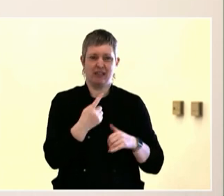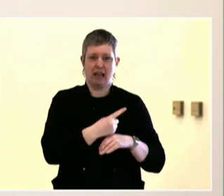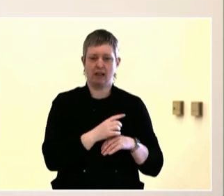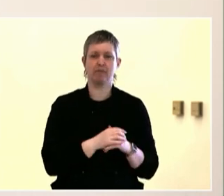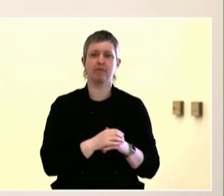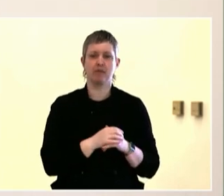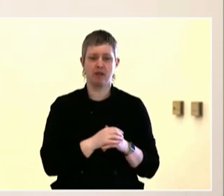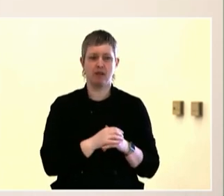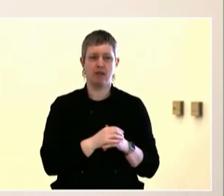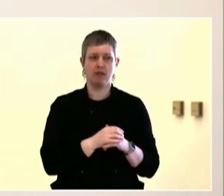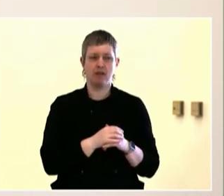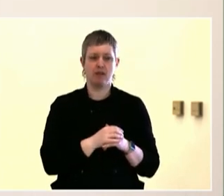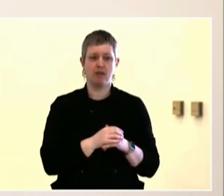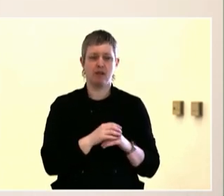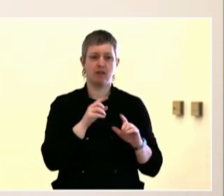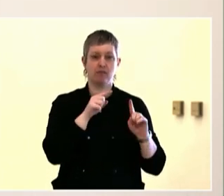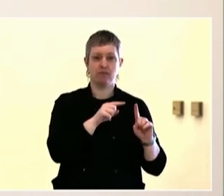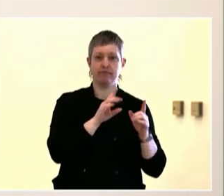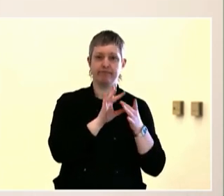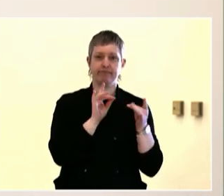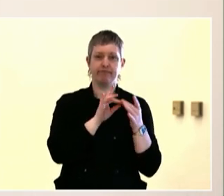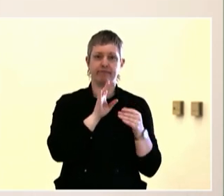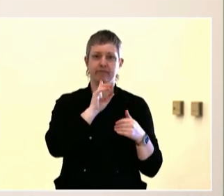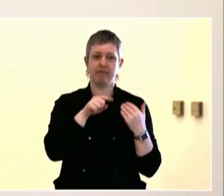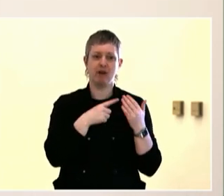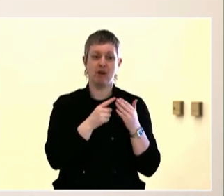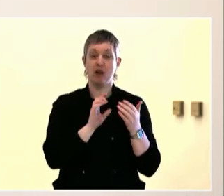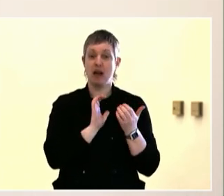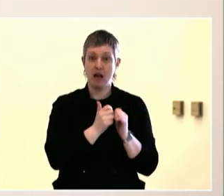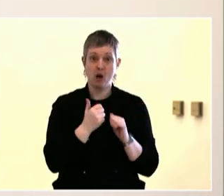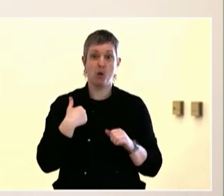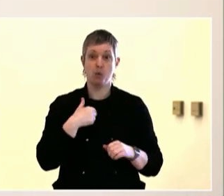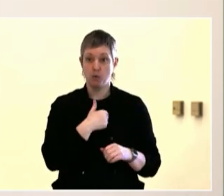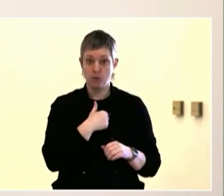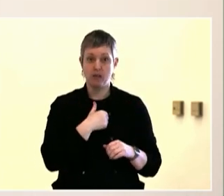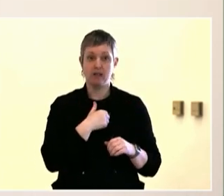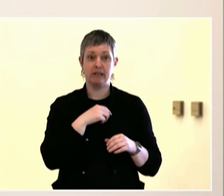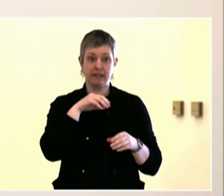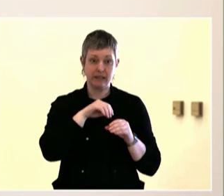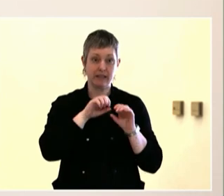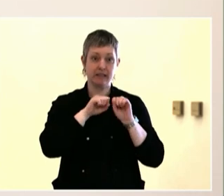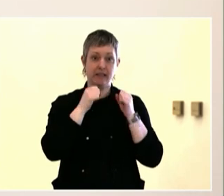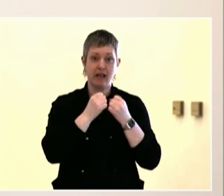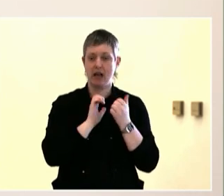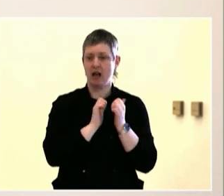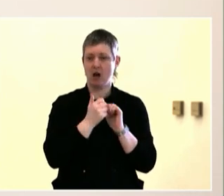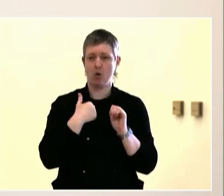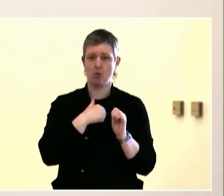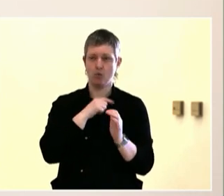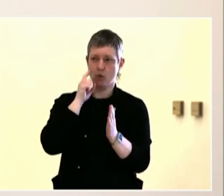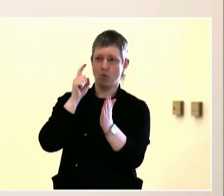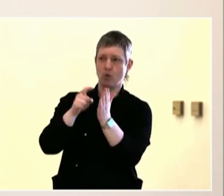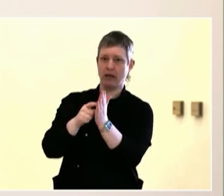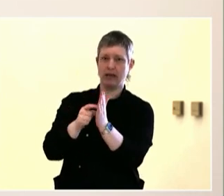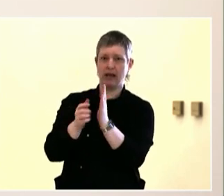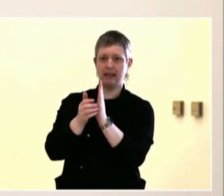and kids are smart and there are issues in the world that are increasingly affecting them --